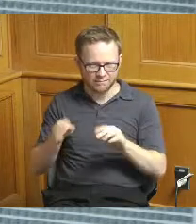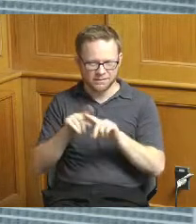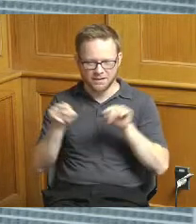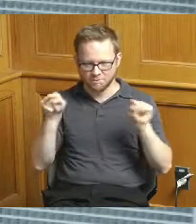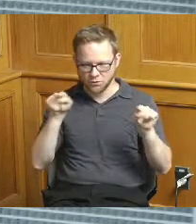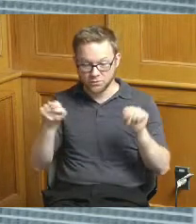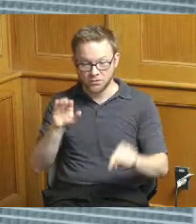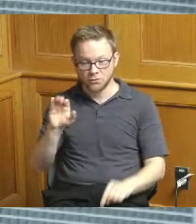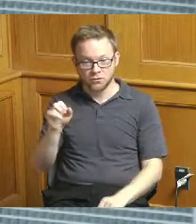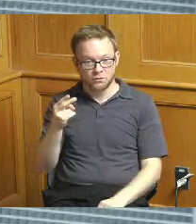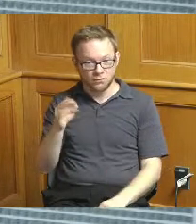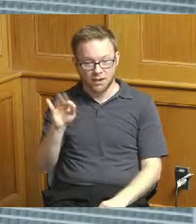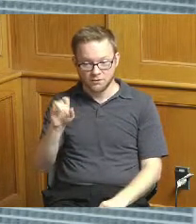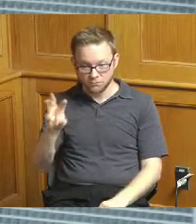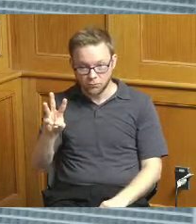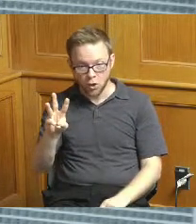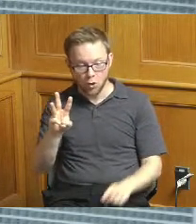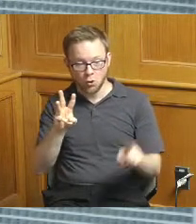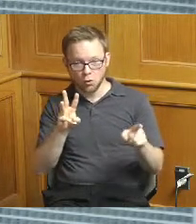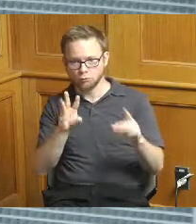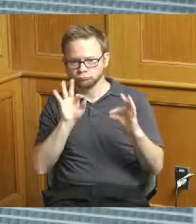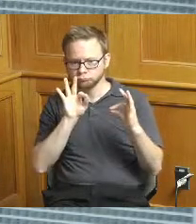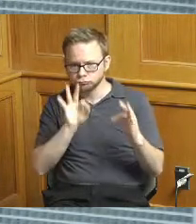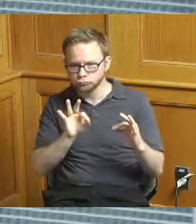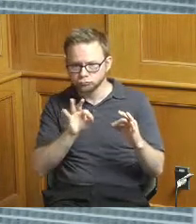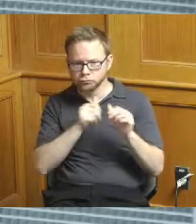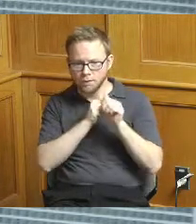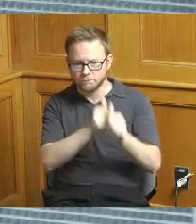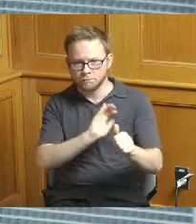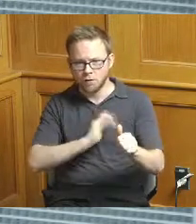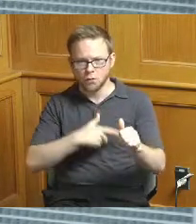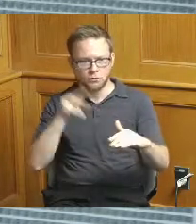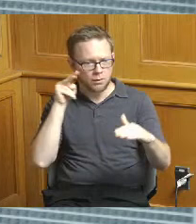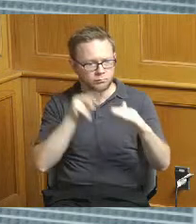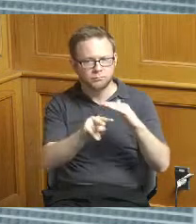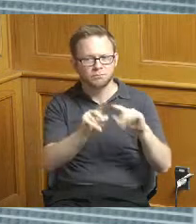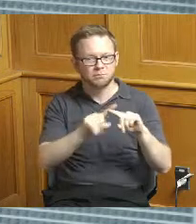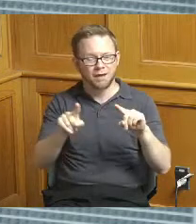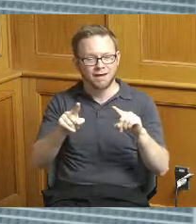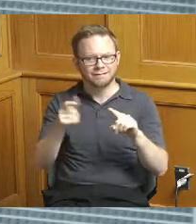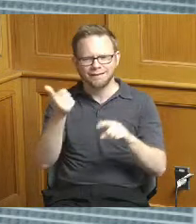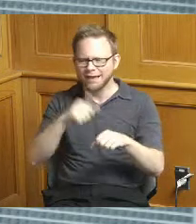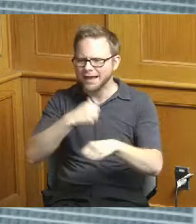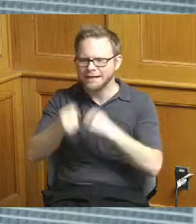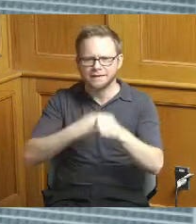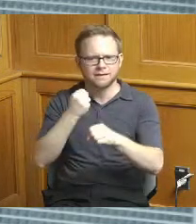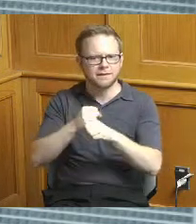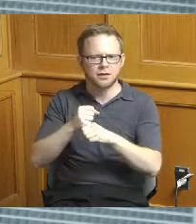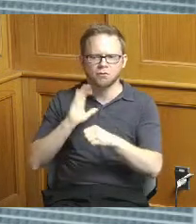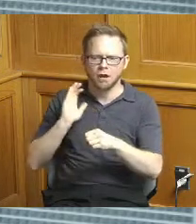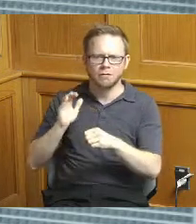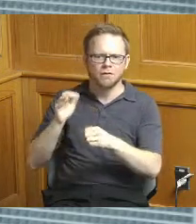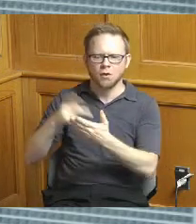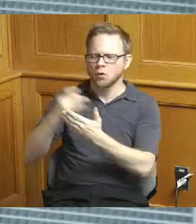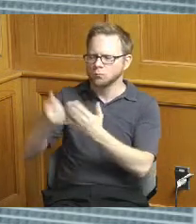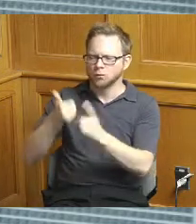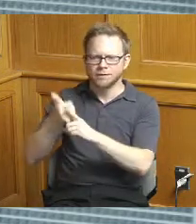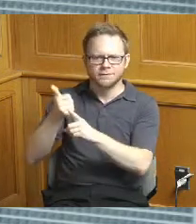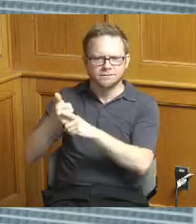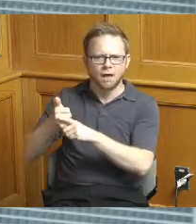year we may have expenditures on a project either exceeding what we anticipated or you know we may